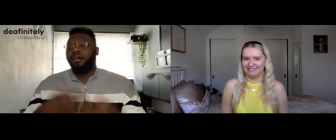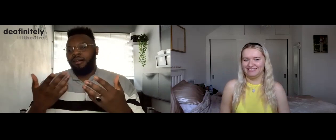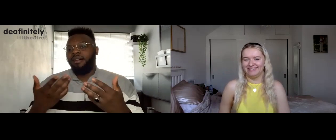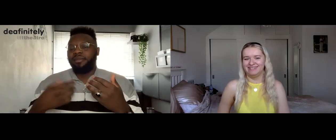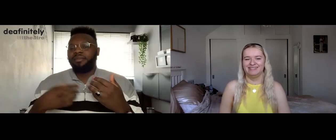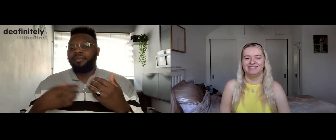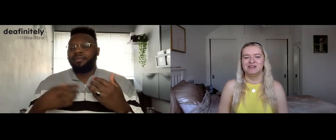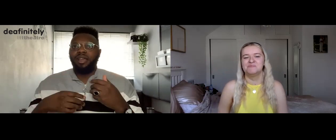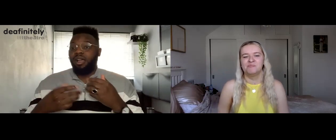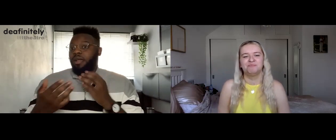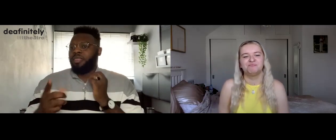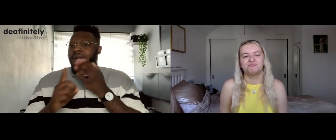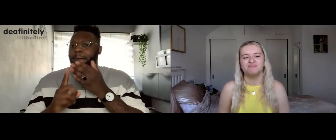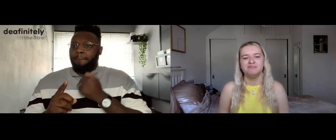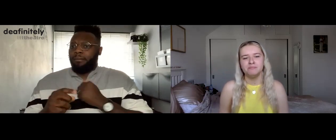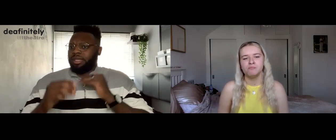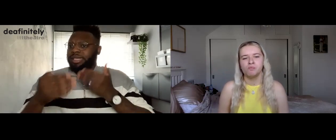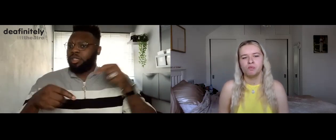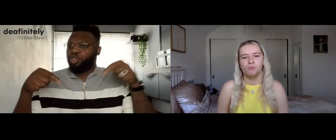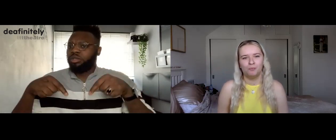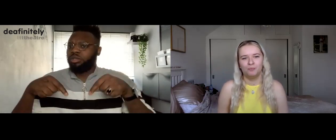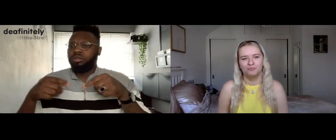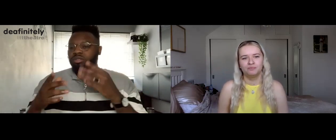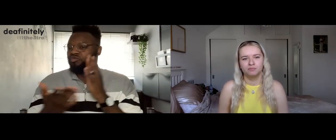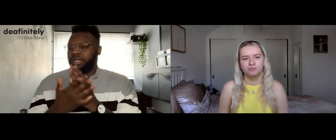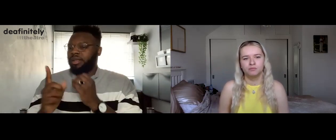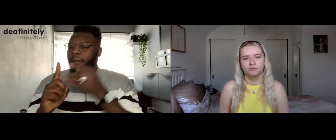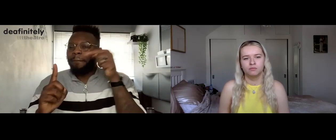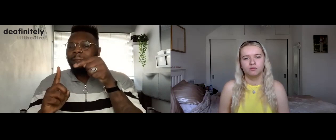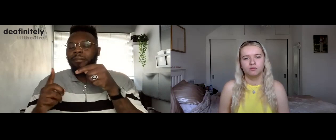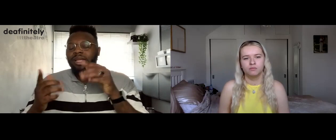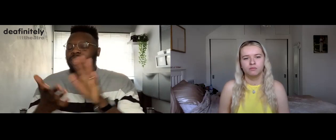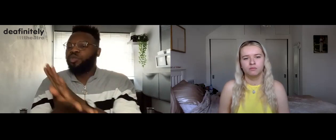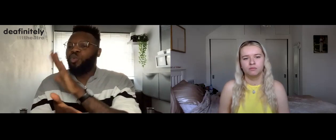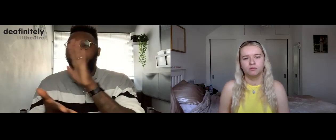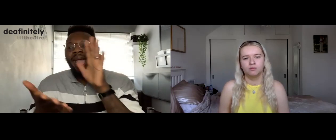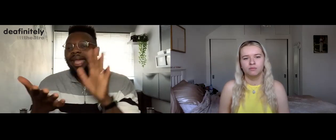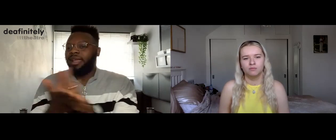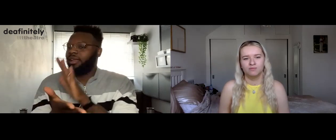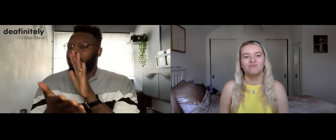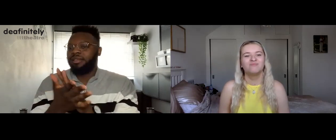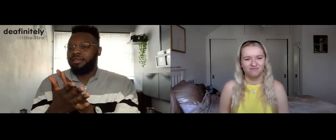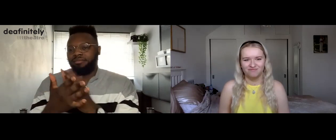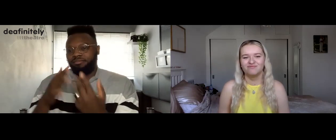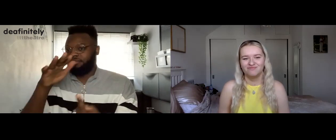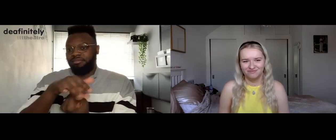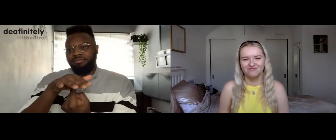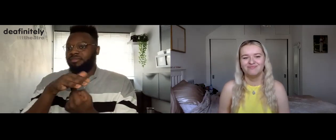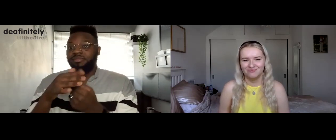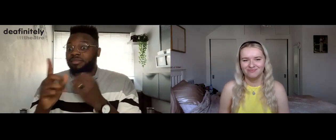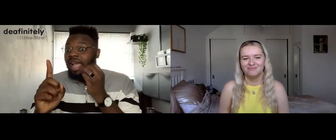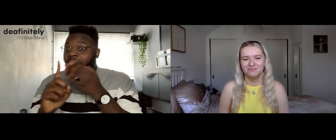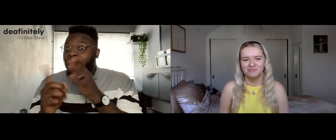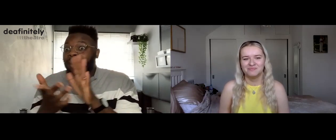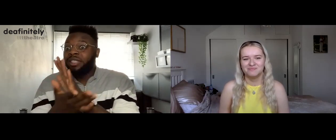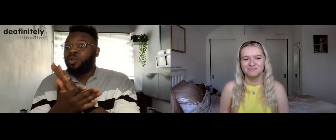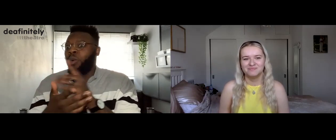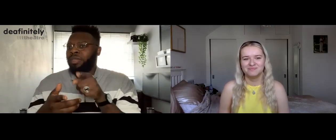My aim in my session is for you to enjoy yourselves,